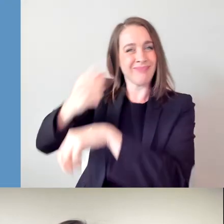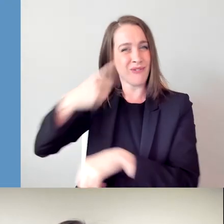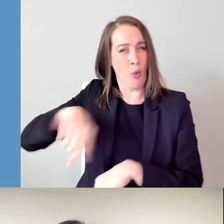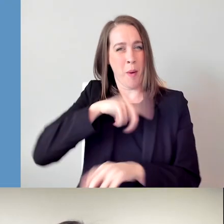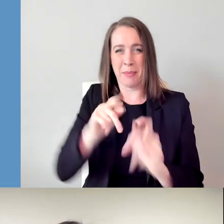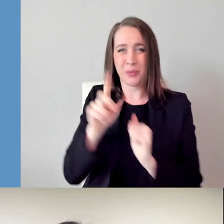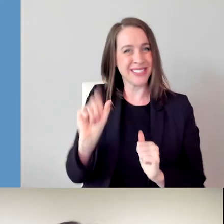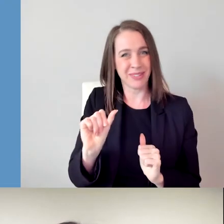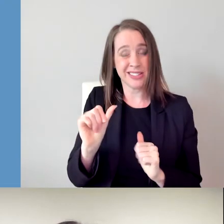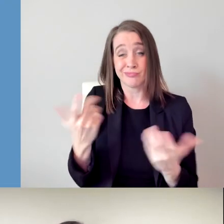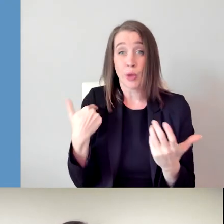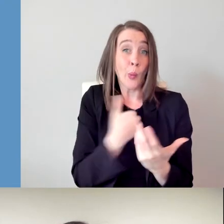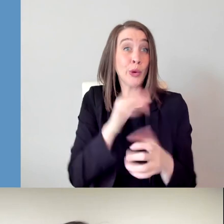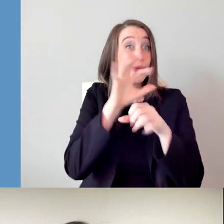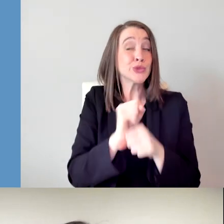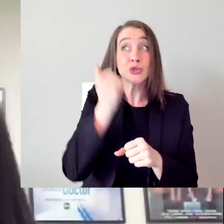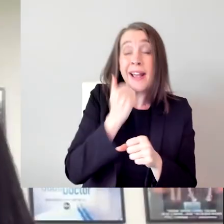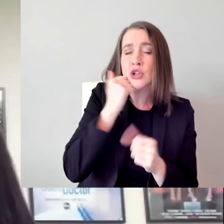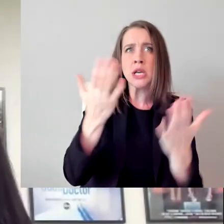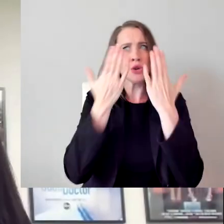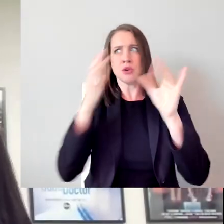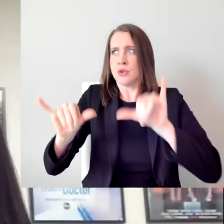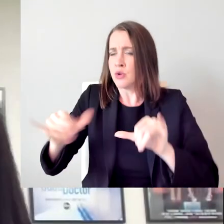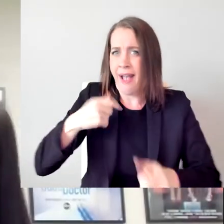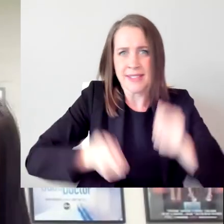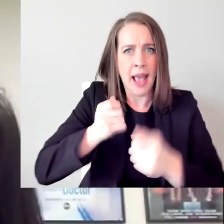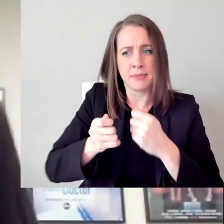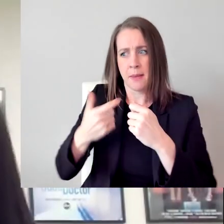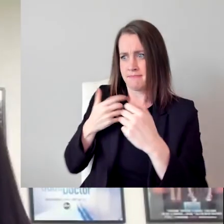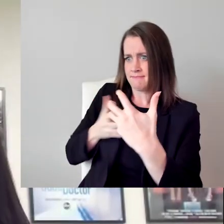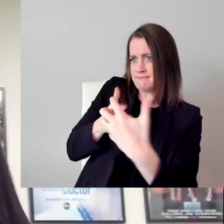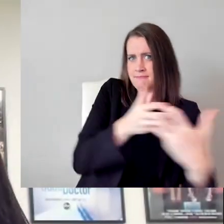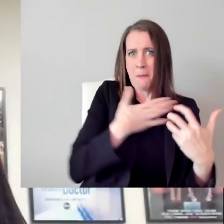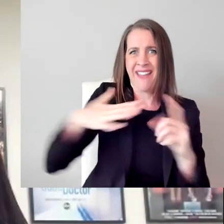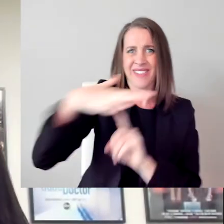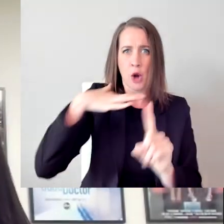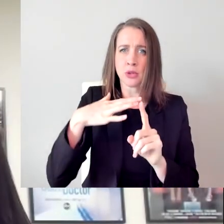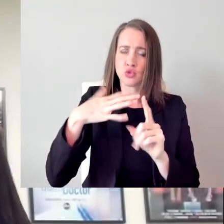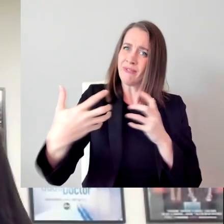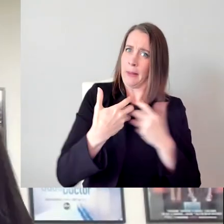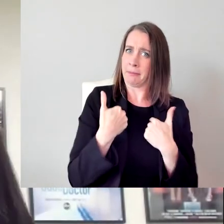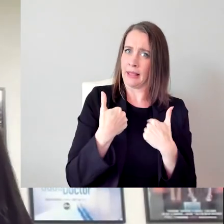using to adapting our environment for it to work for us, and that transitions into so